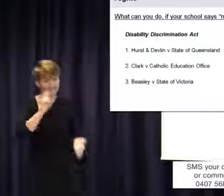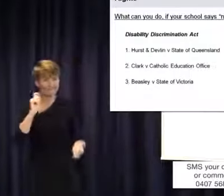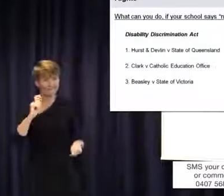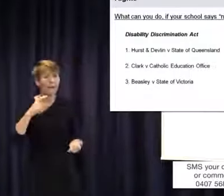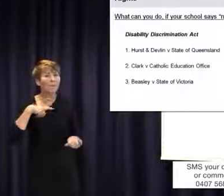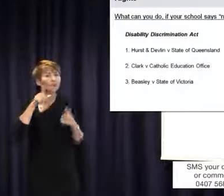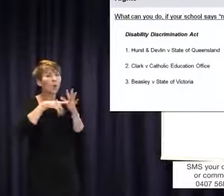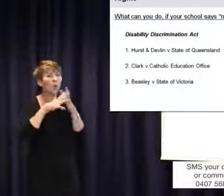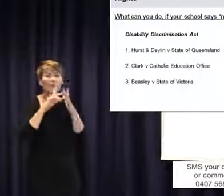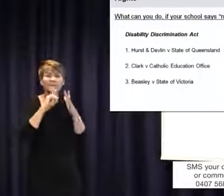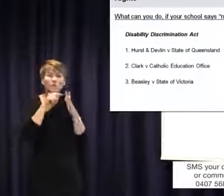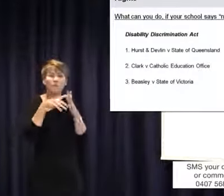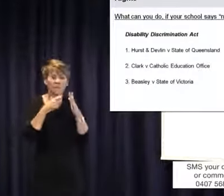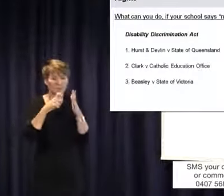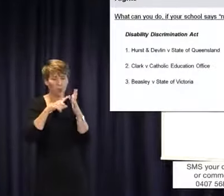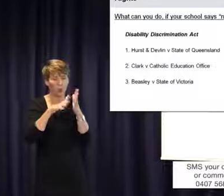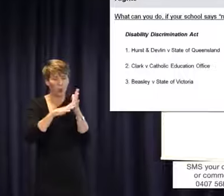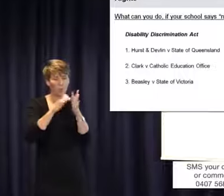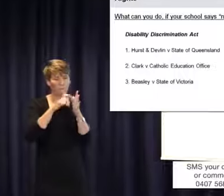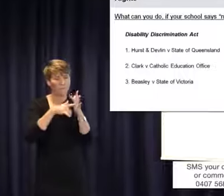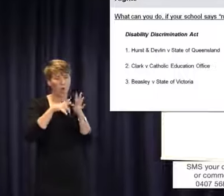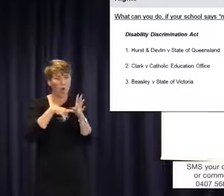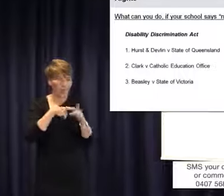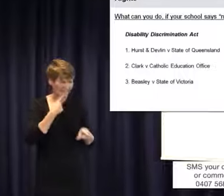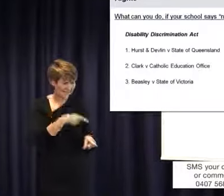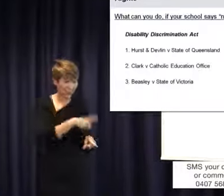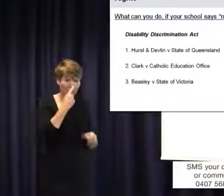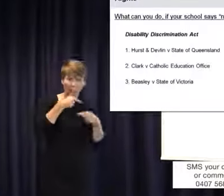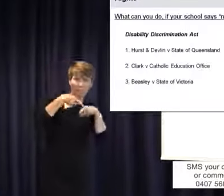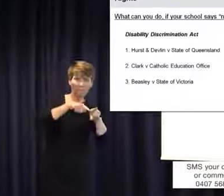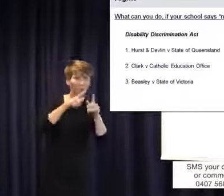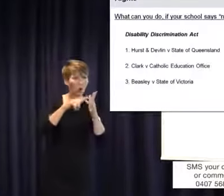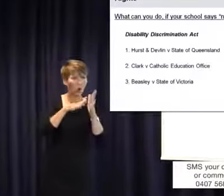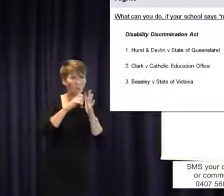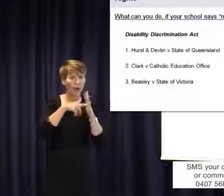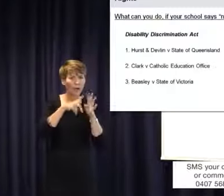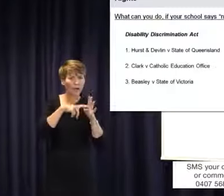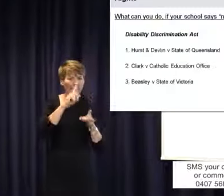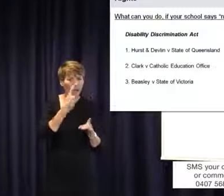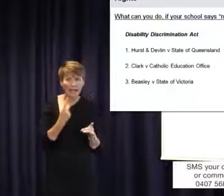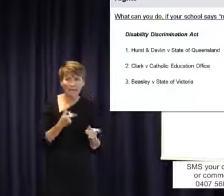comply with the condition. So we said Tiahna can't comply with the fact that she has to